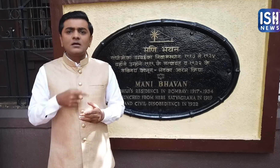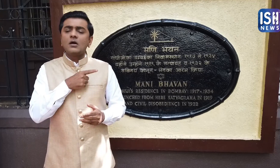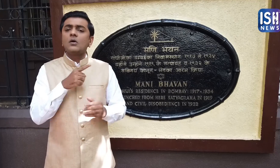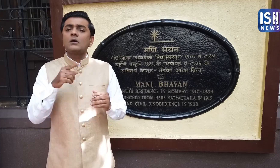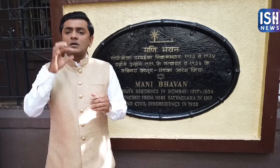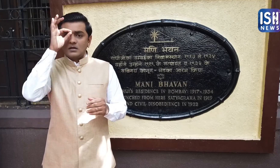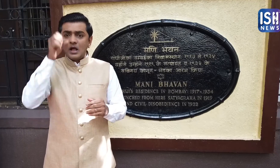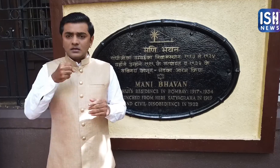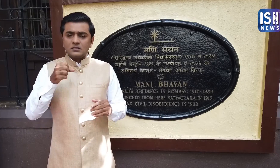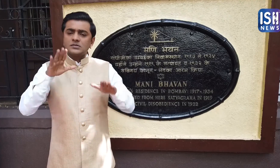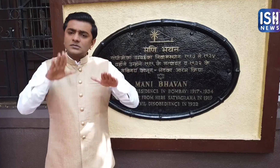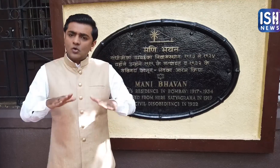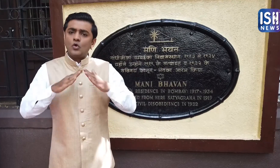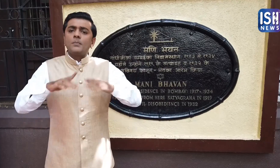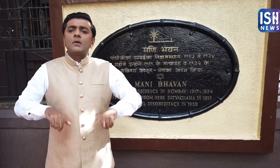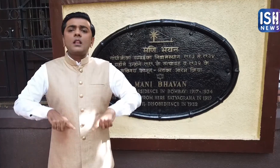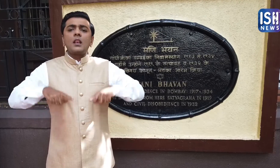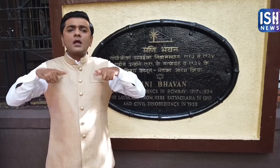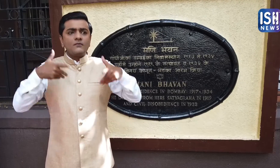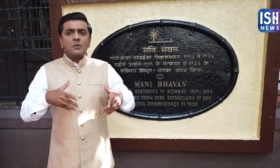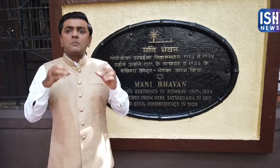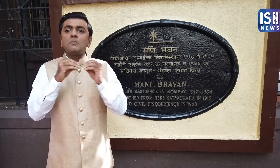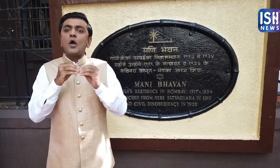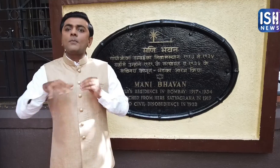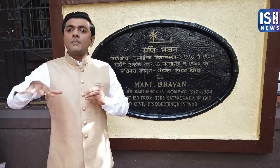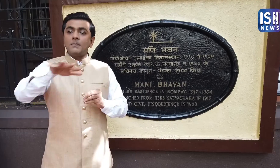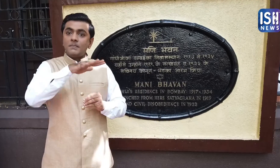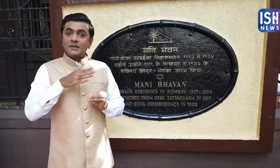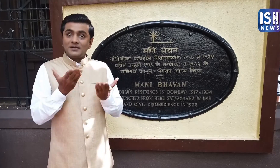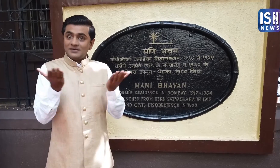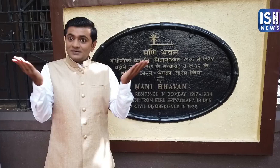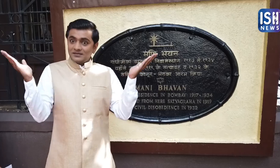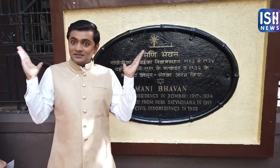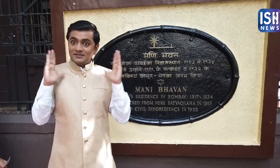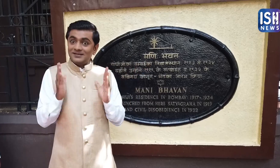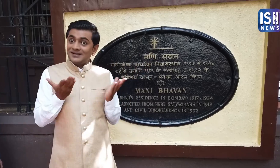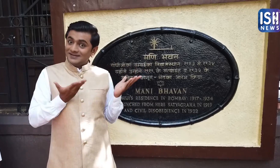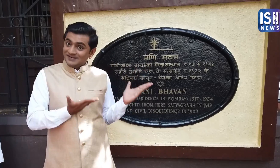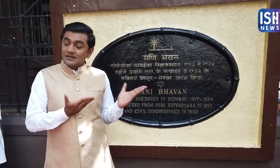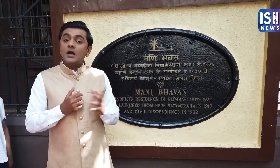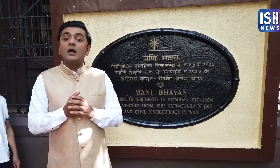Gandhiji lived here when he was in Mumbai.